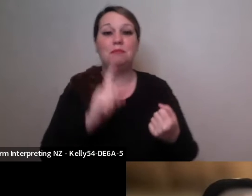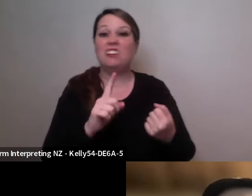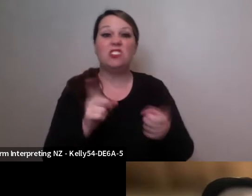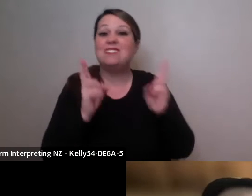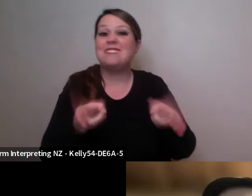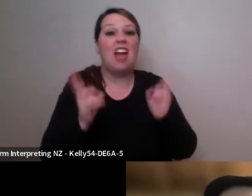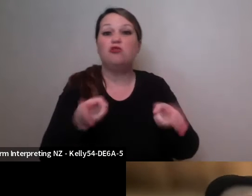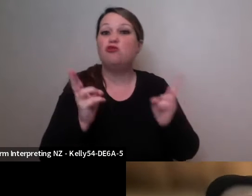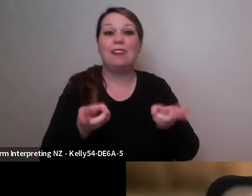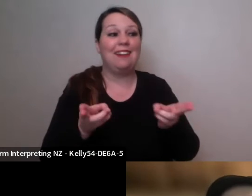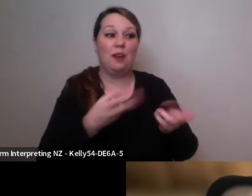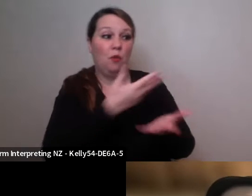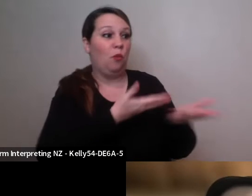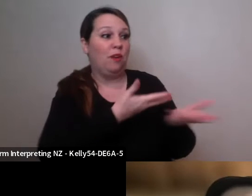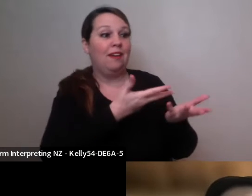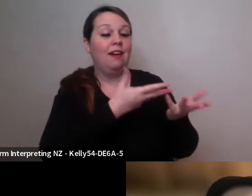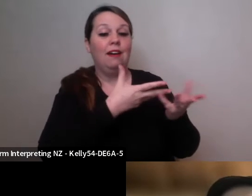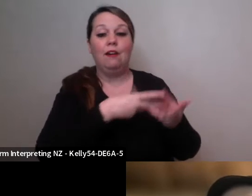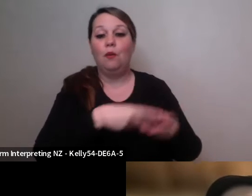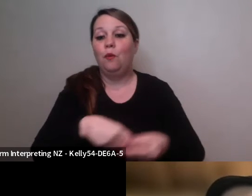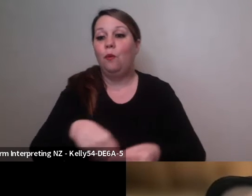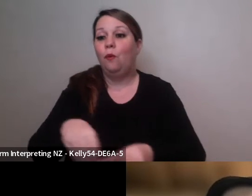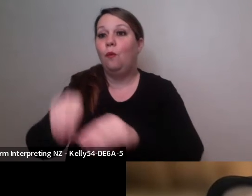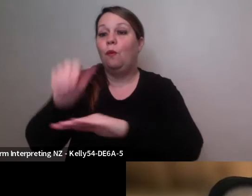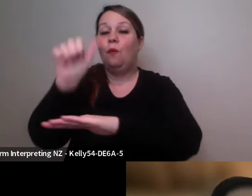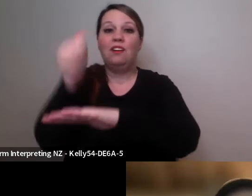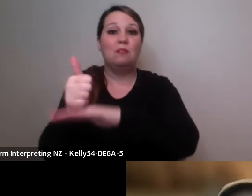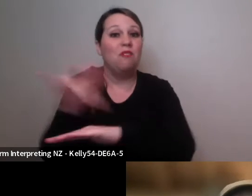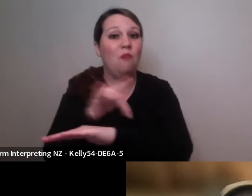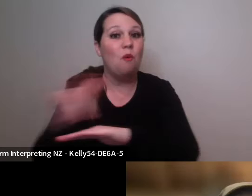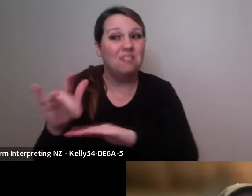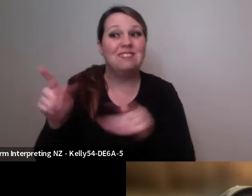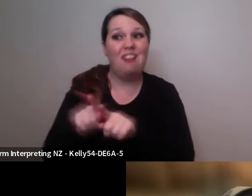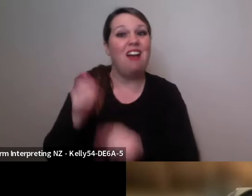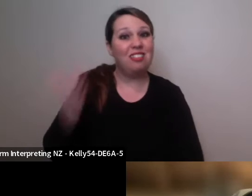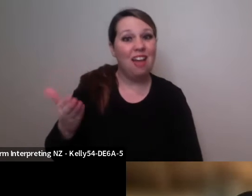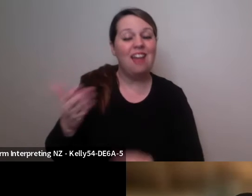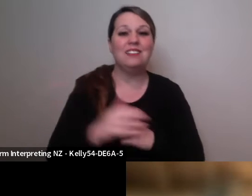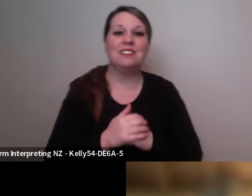way and the way that Larbi was working with me it was really wonderful for me to be, be the artist